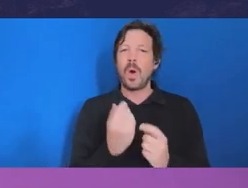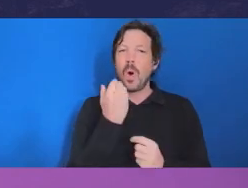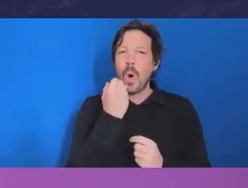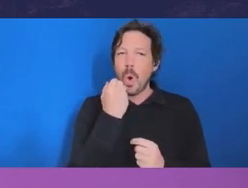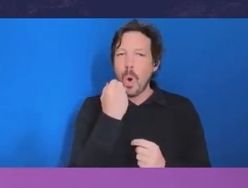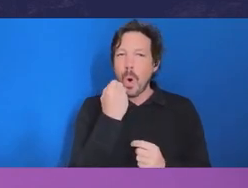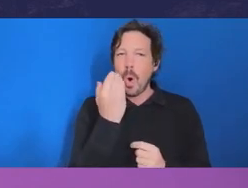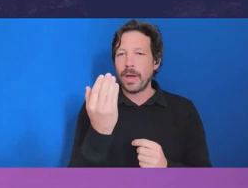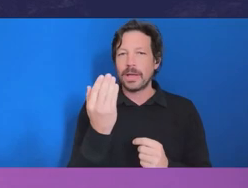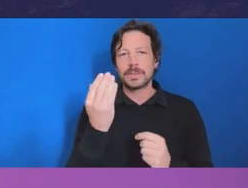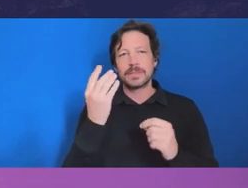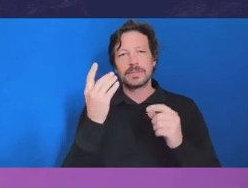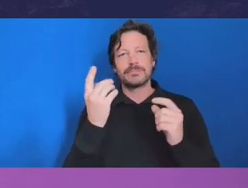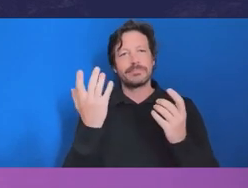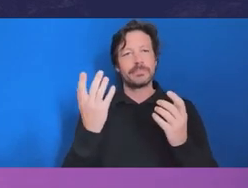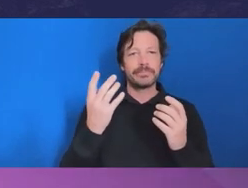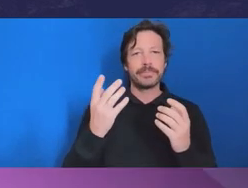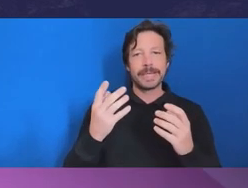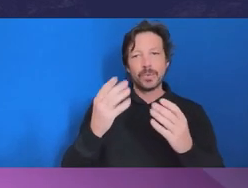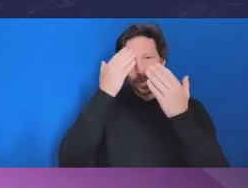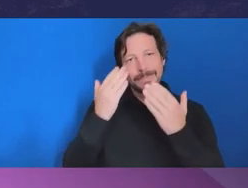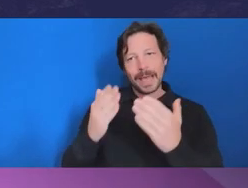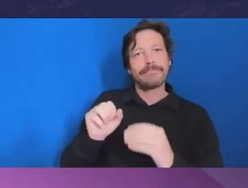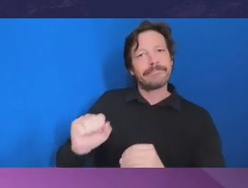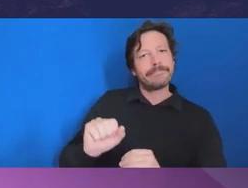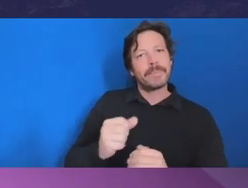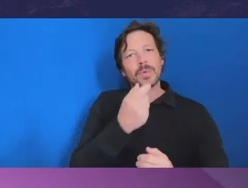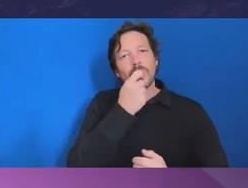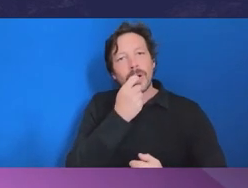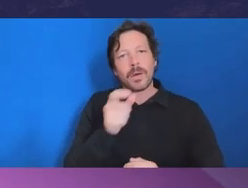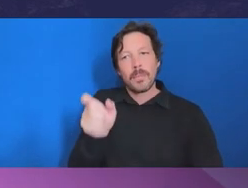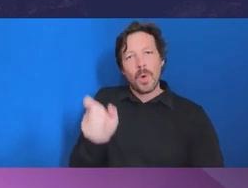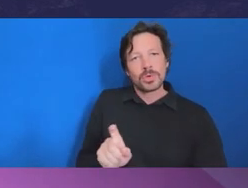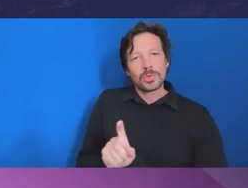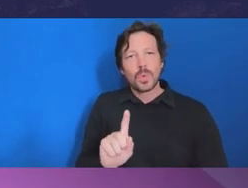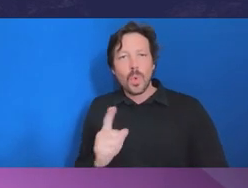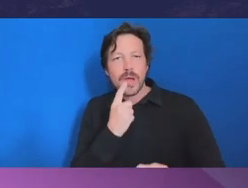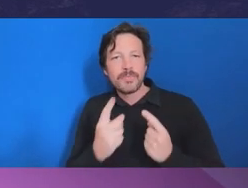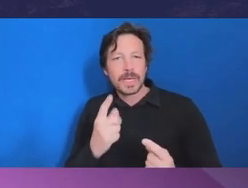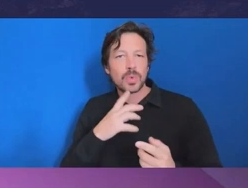the information wants to say. But I don't think it's necessary